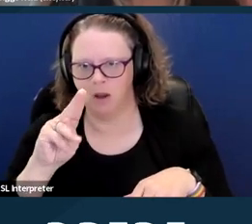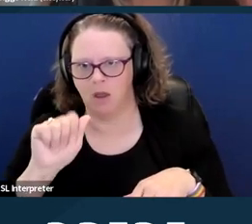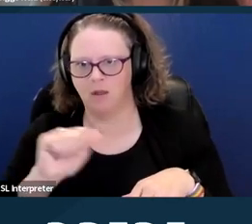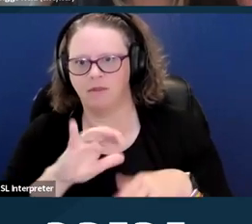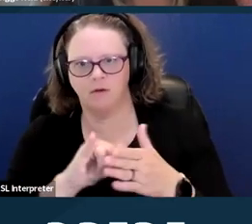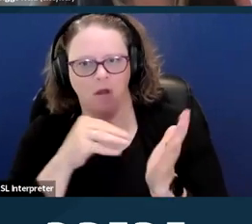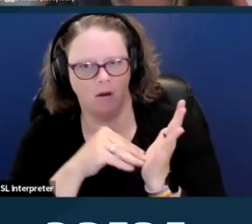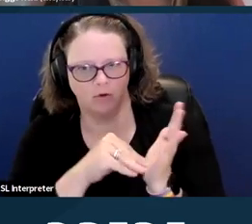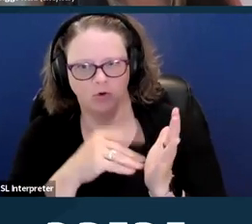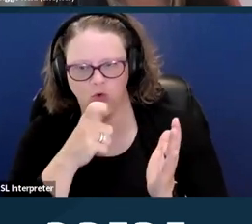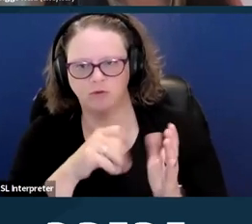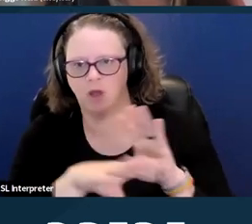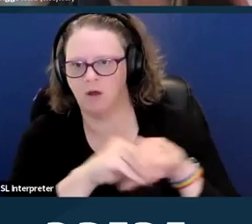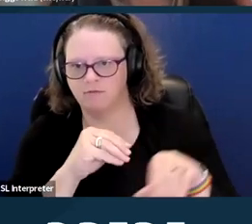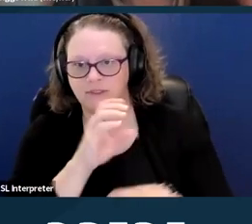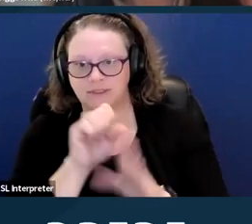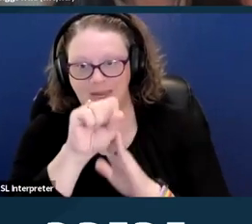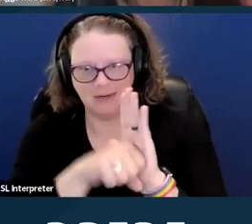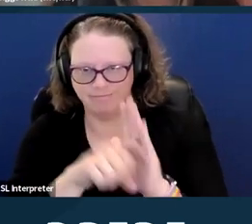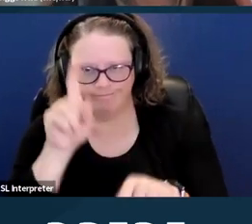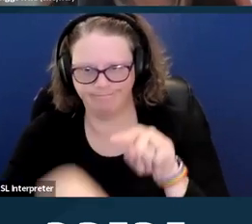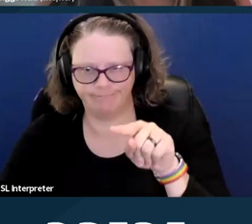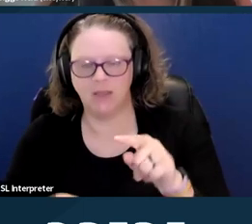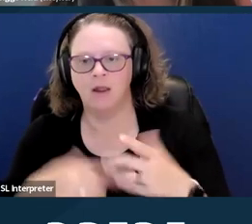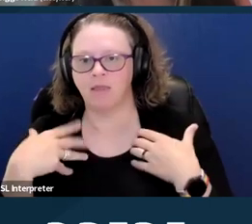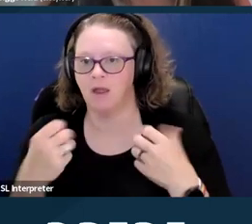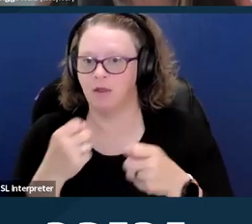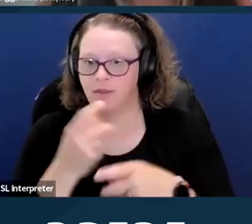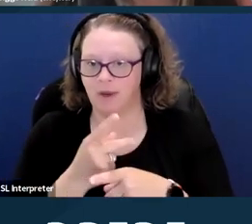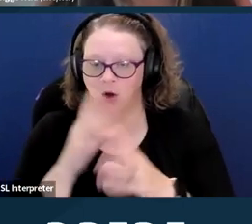The healthcare provider does not have an obligation